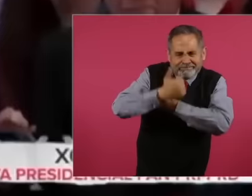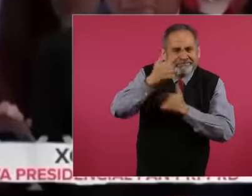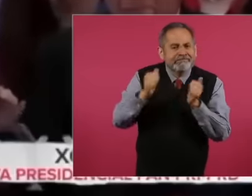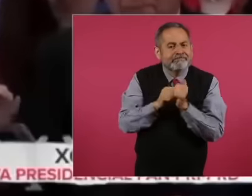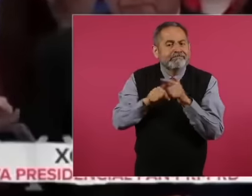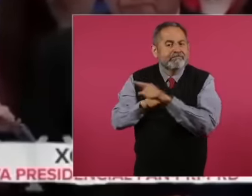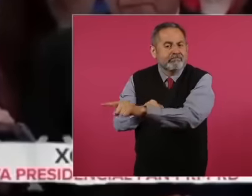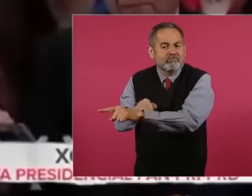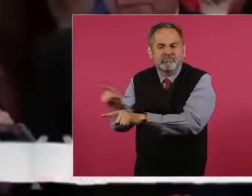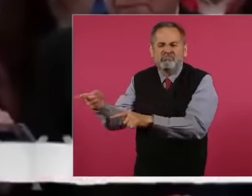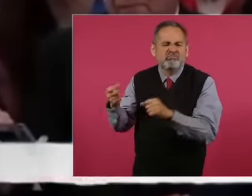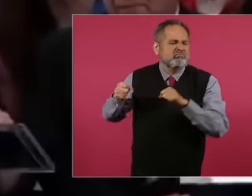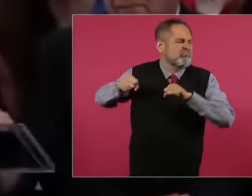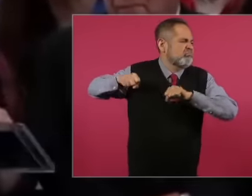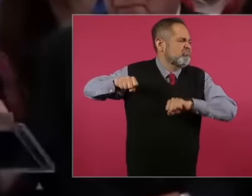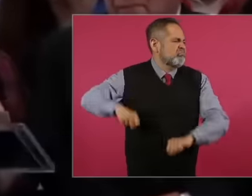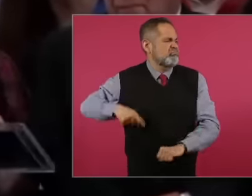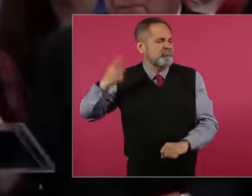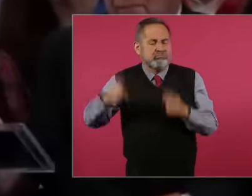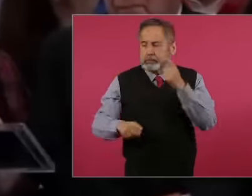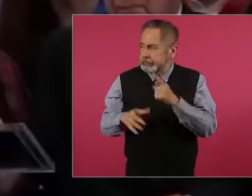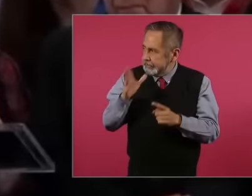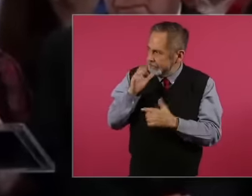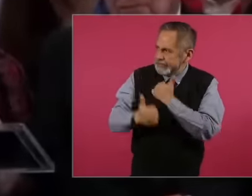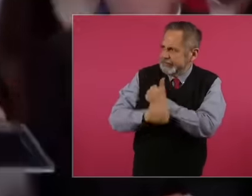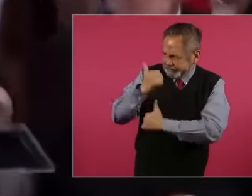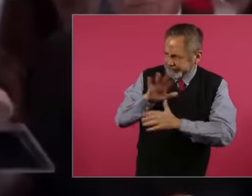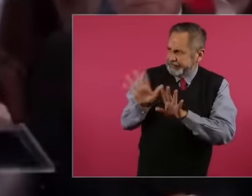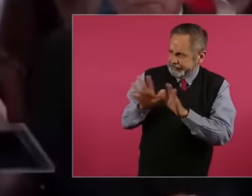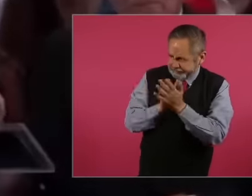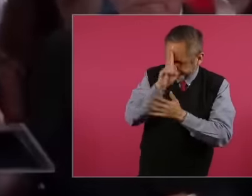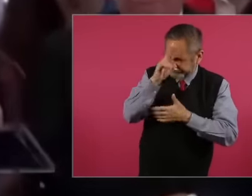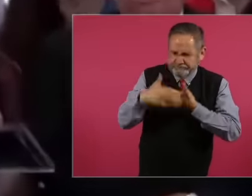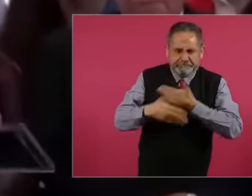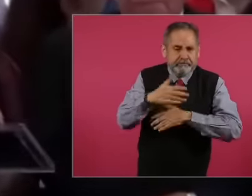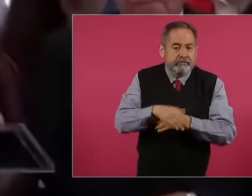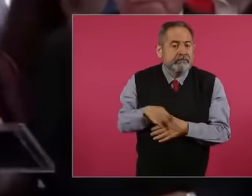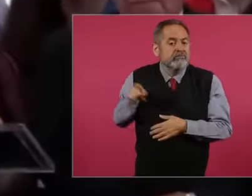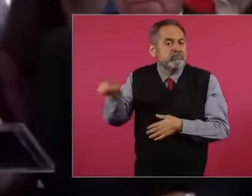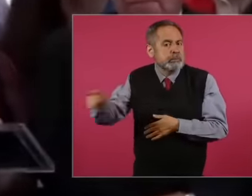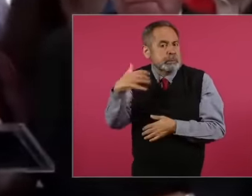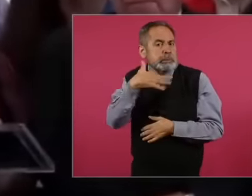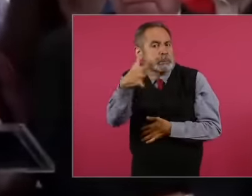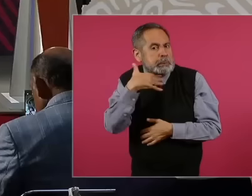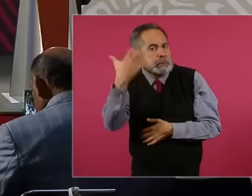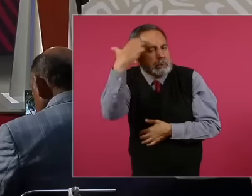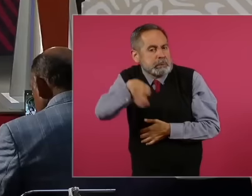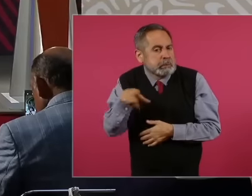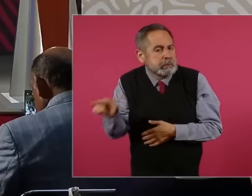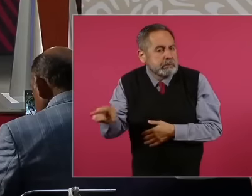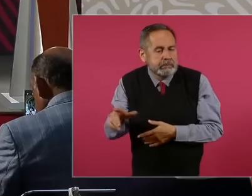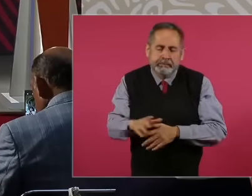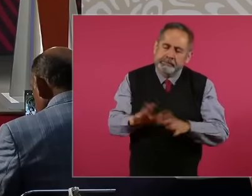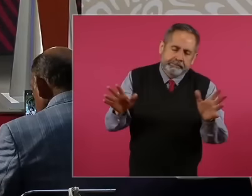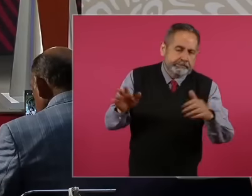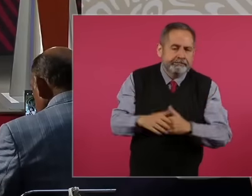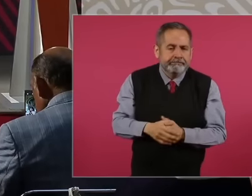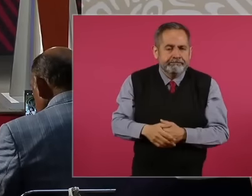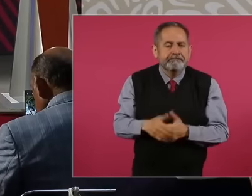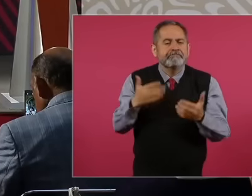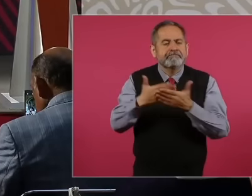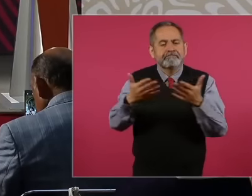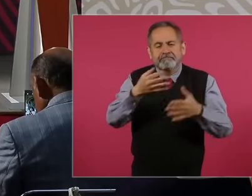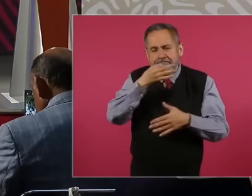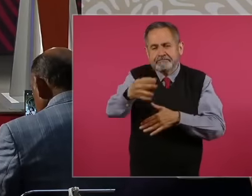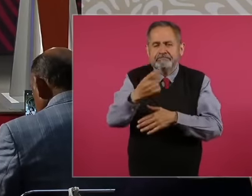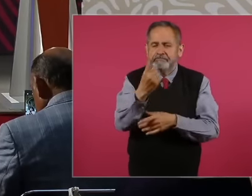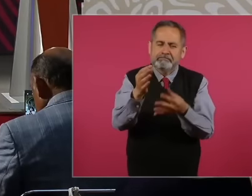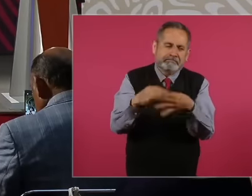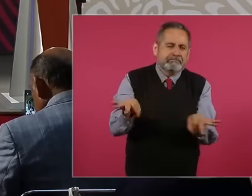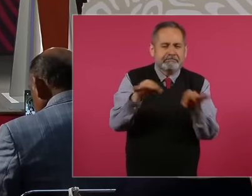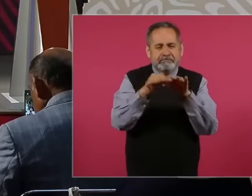authoritarianism and power and they are capable of anything. Now I want to tell you something very important